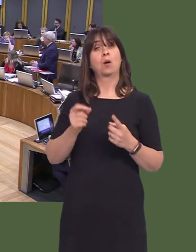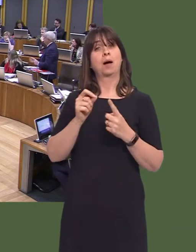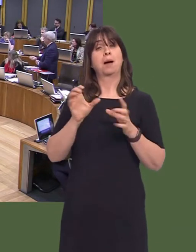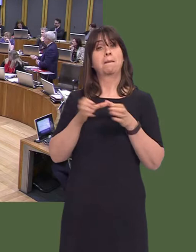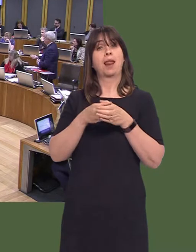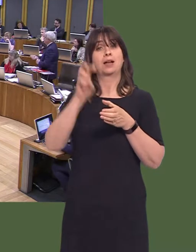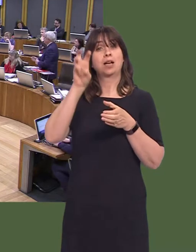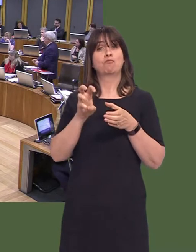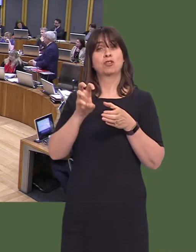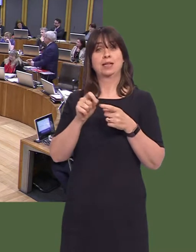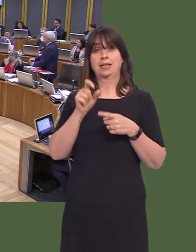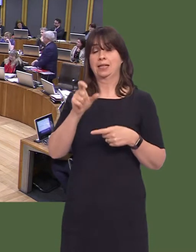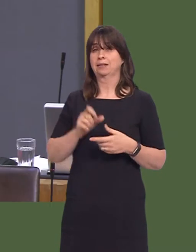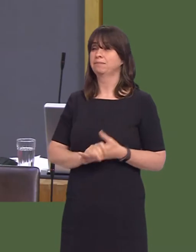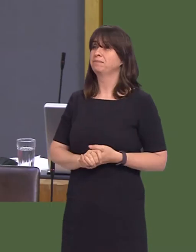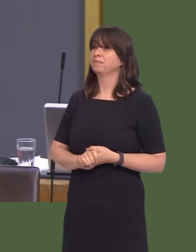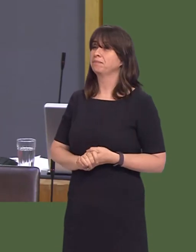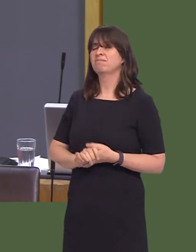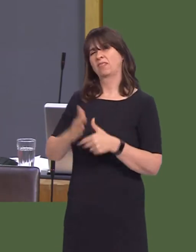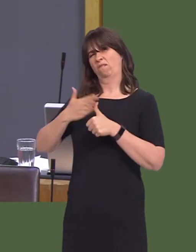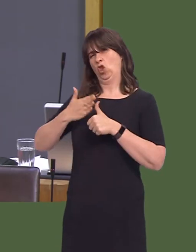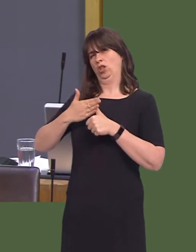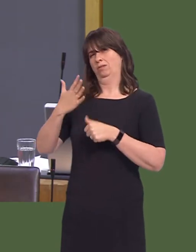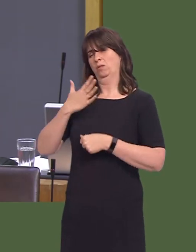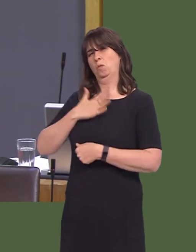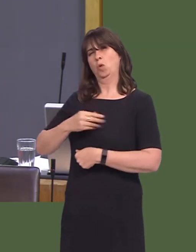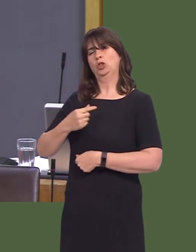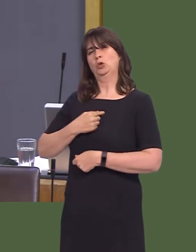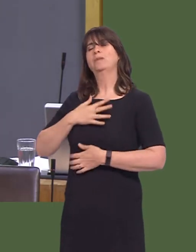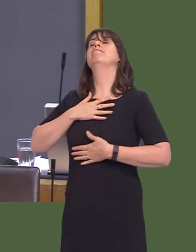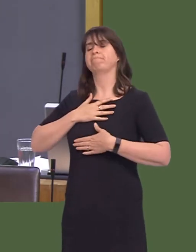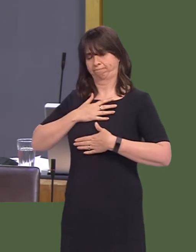questions, I'd like to acknowledge the announcement made by the Fisrt Minister on the weekend.